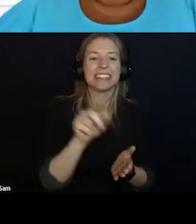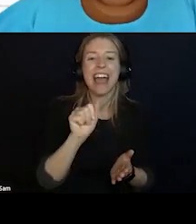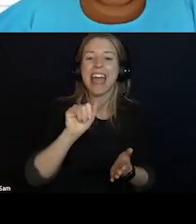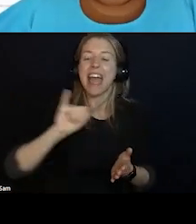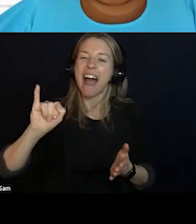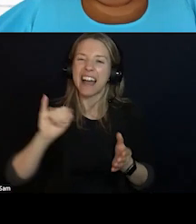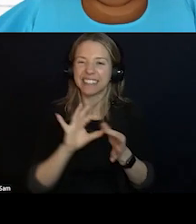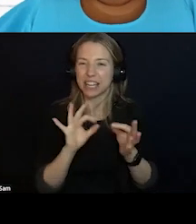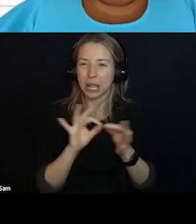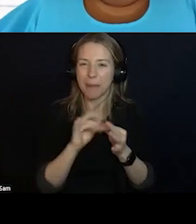POINT THAT WE ARE NOT QUITE THERE YET.